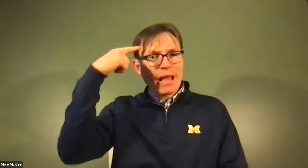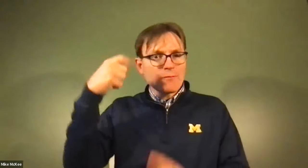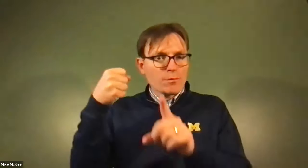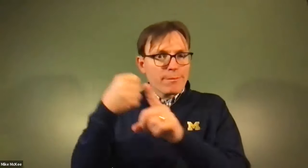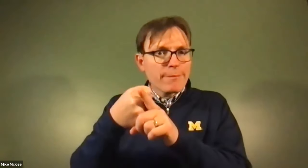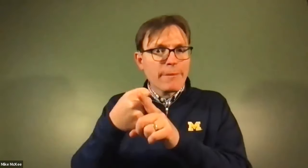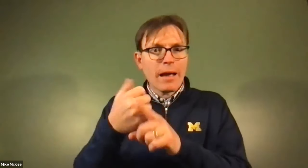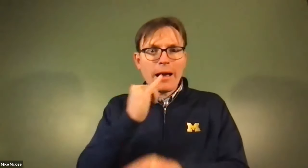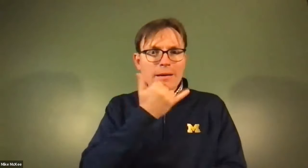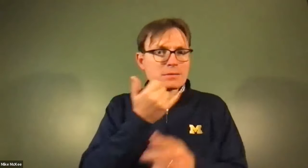James Cech: So.